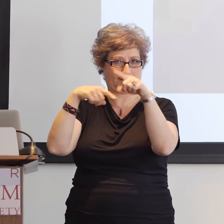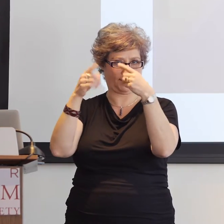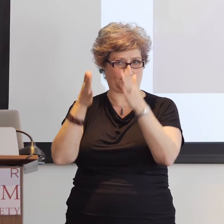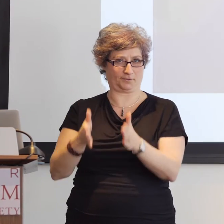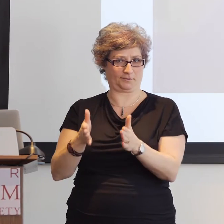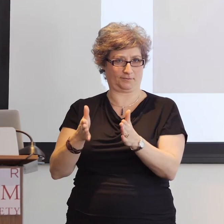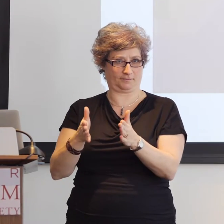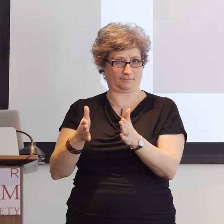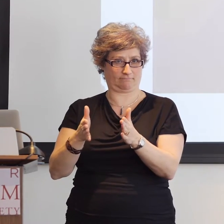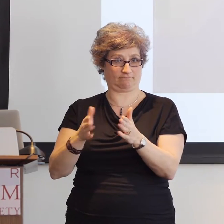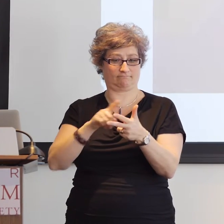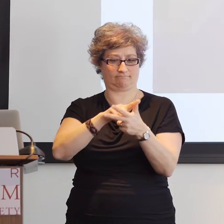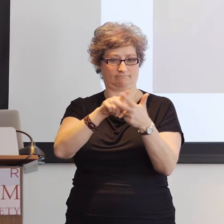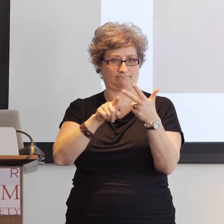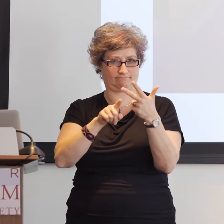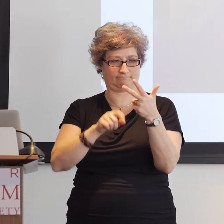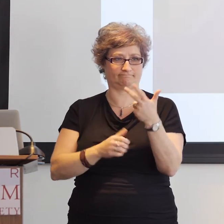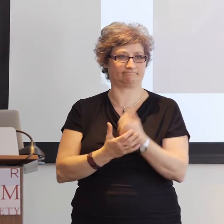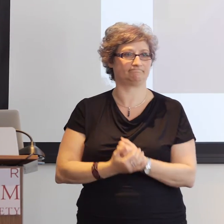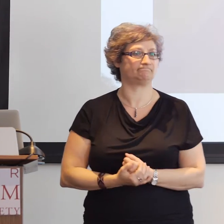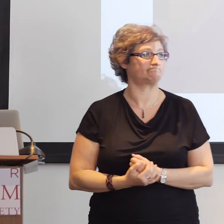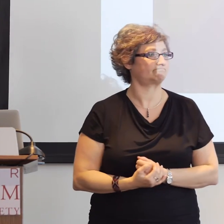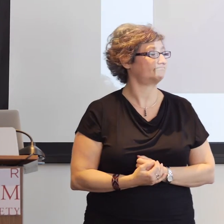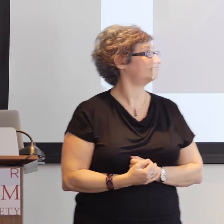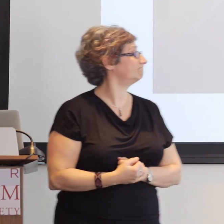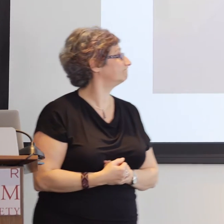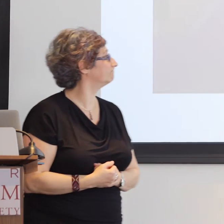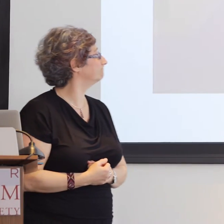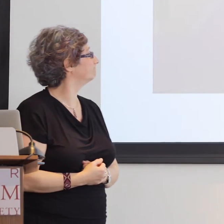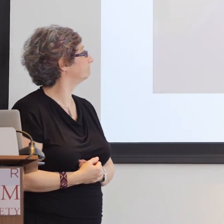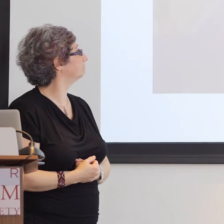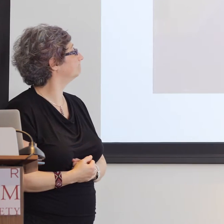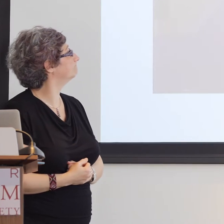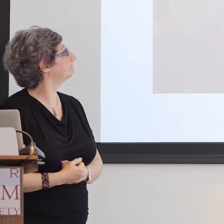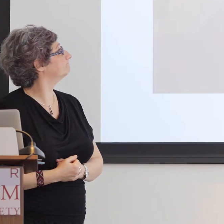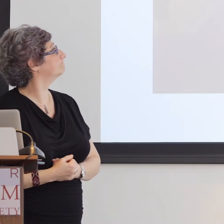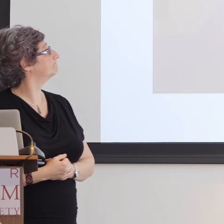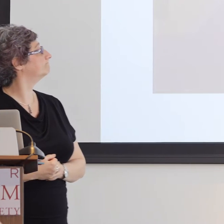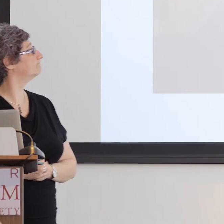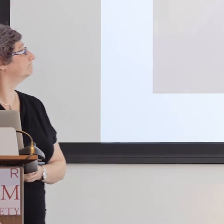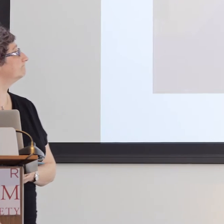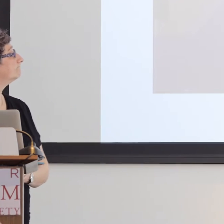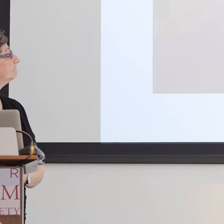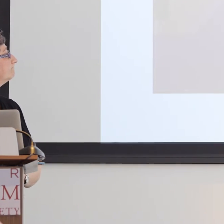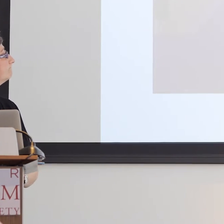The very first adult homesigner who I worked with in Managua in 1996